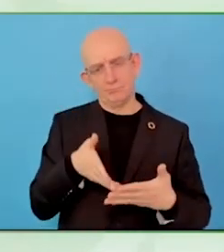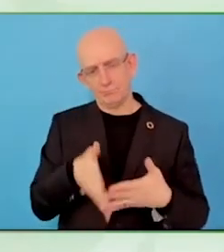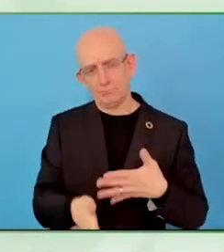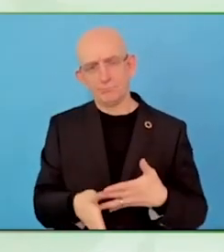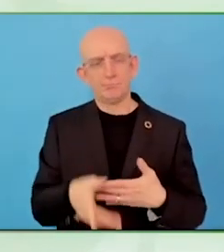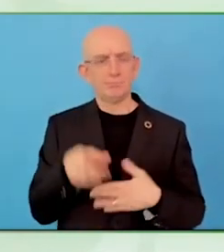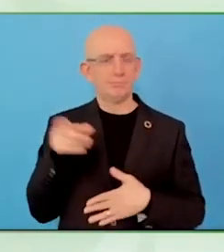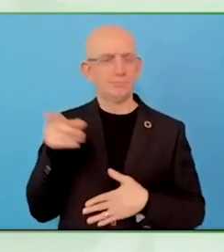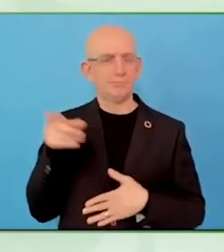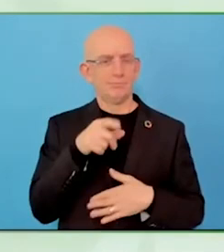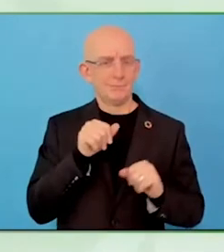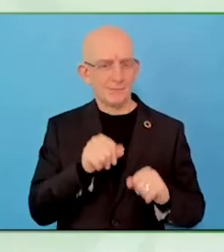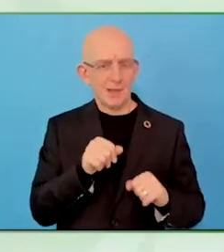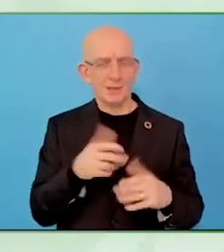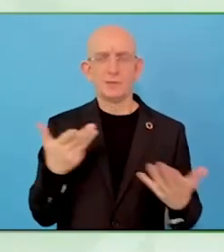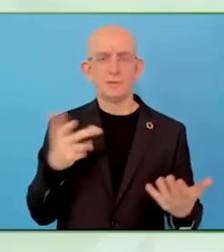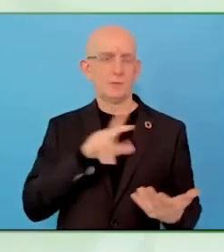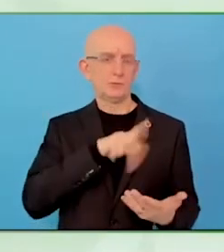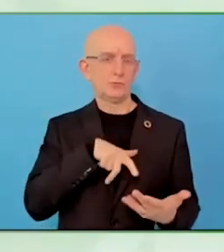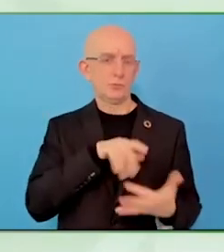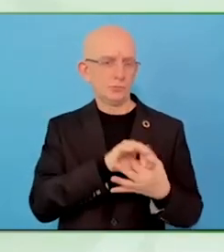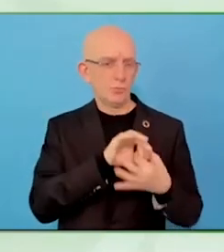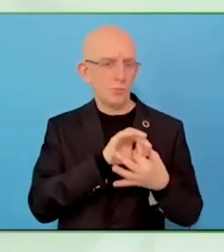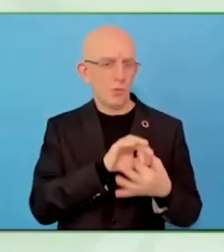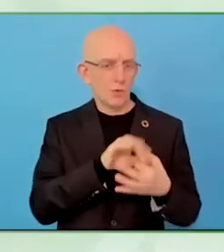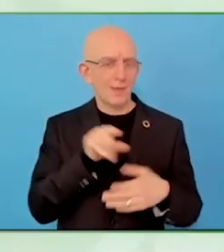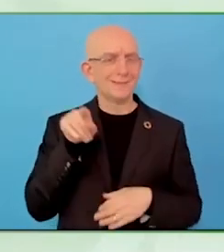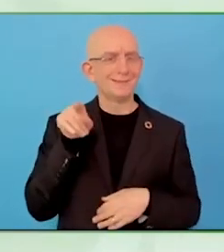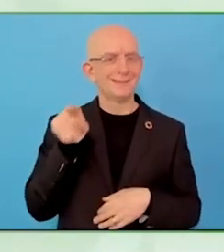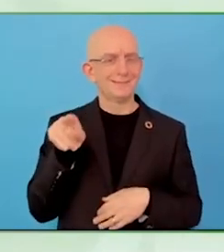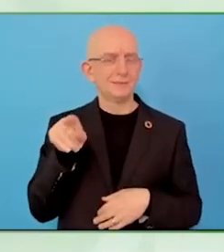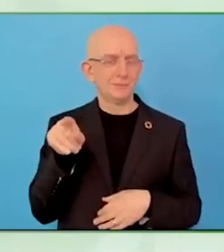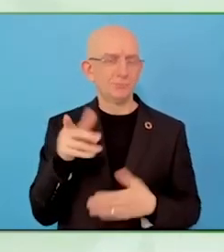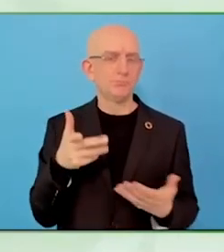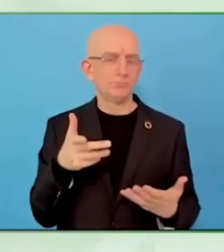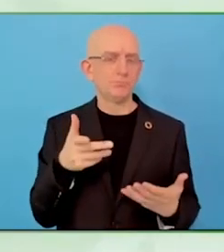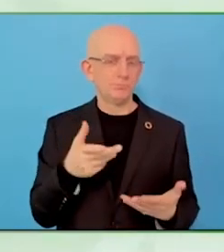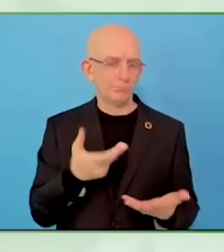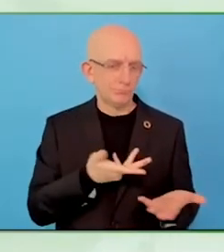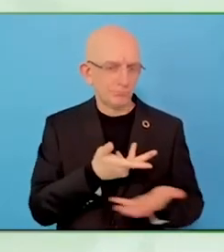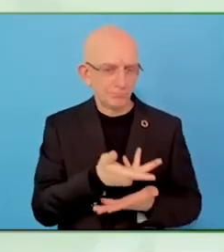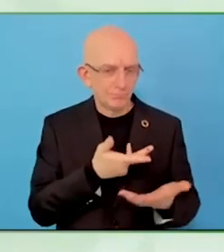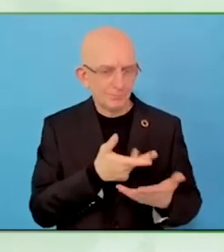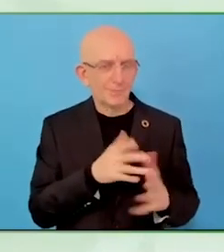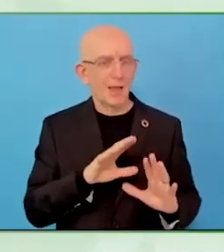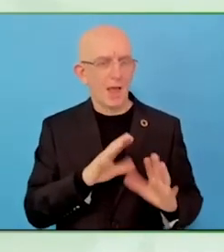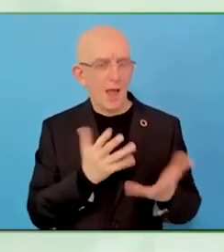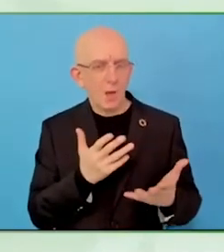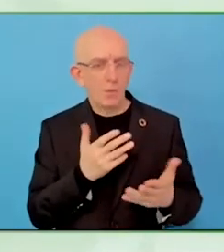We organise community events for them, we go out, they take part in voluntary events.